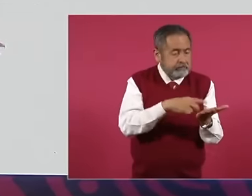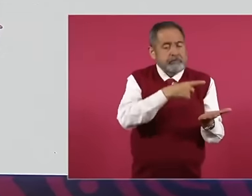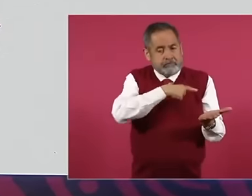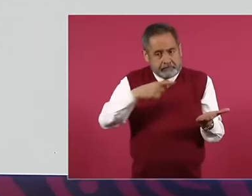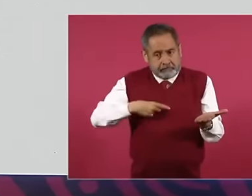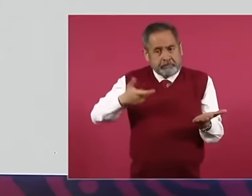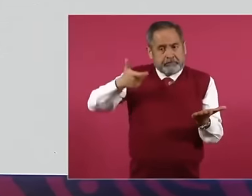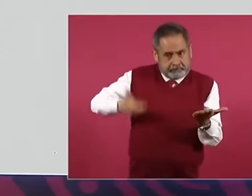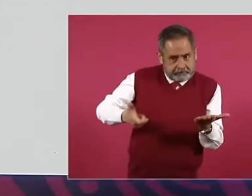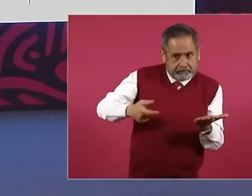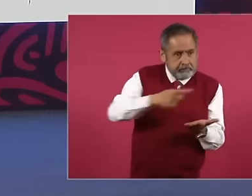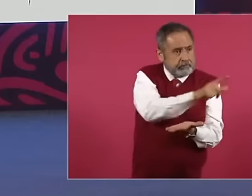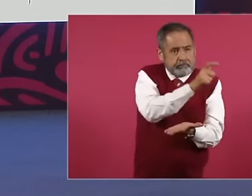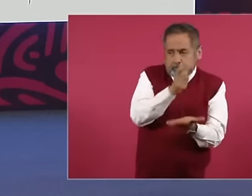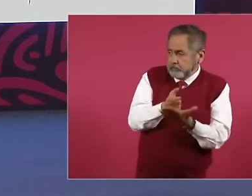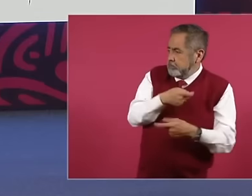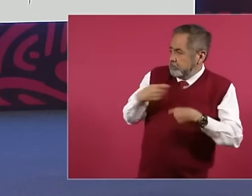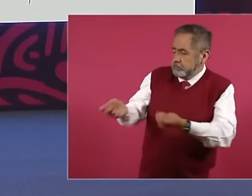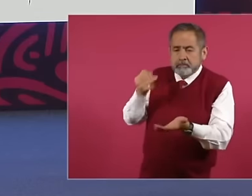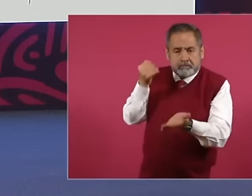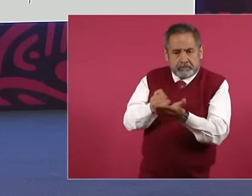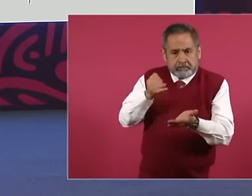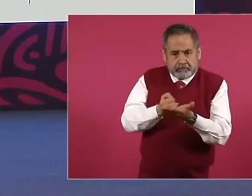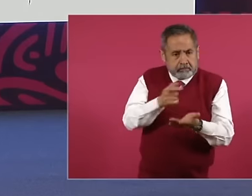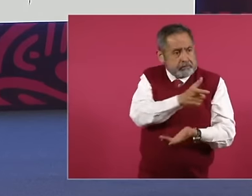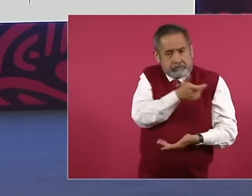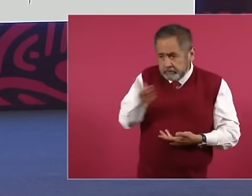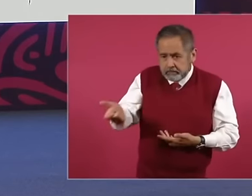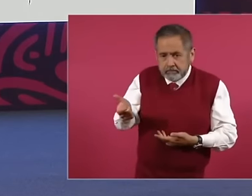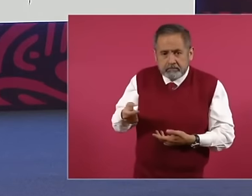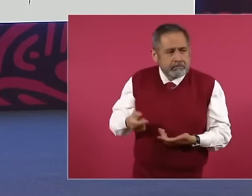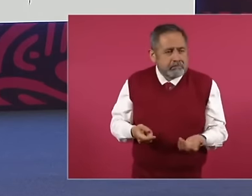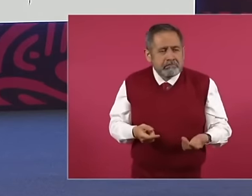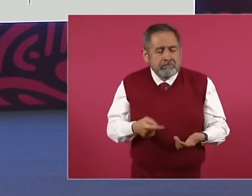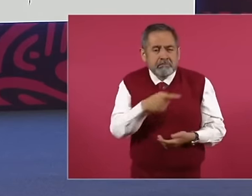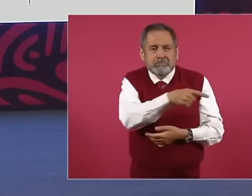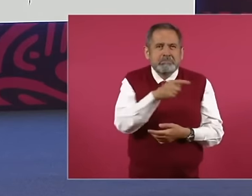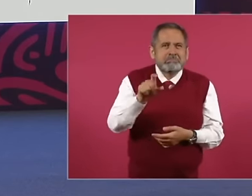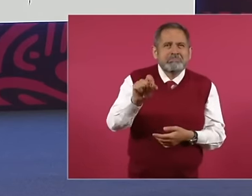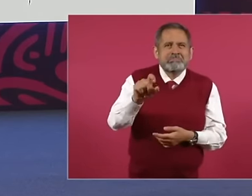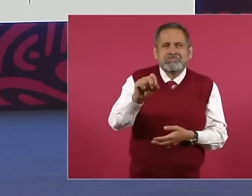public treasury 20 25 billion